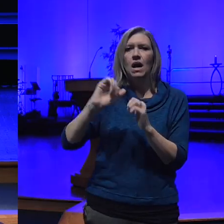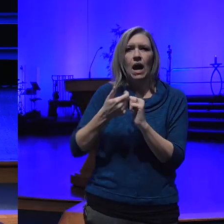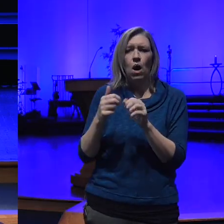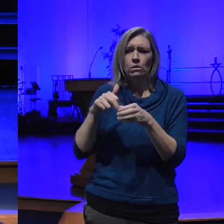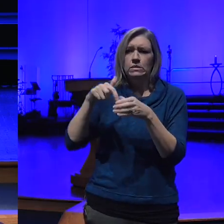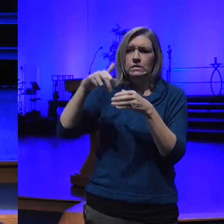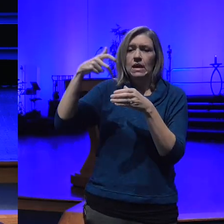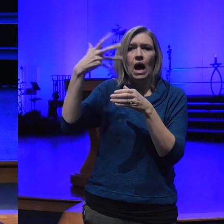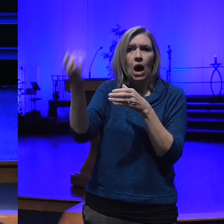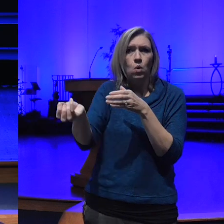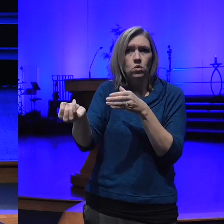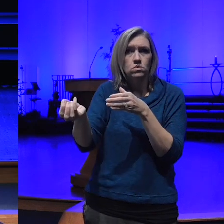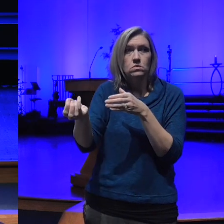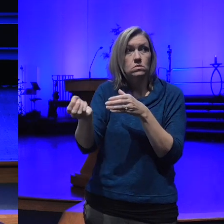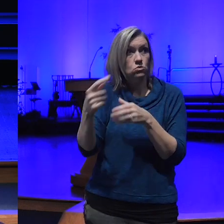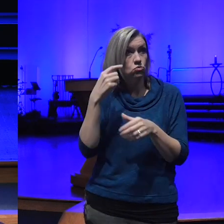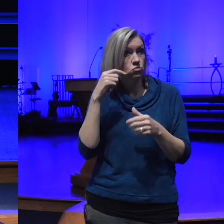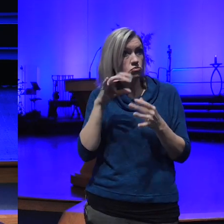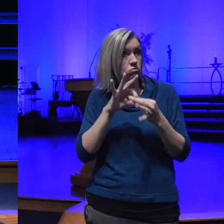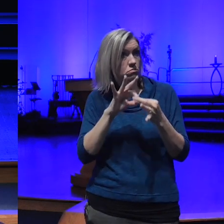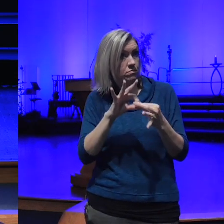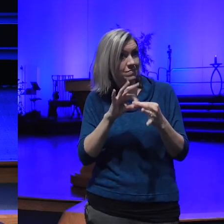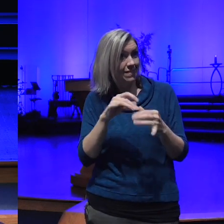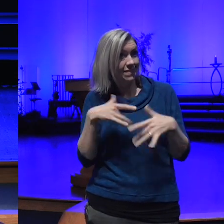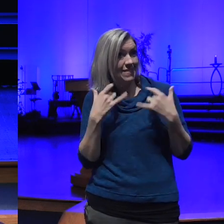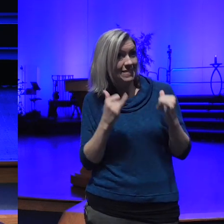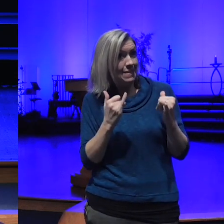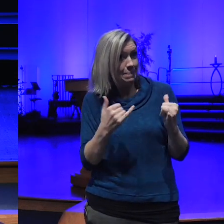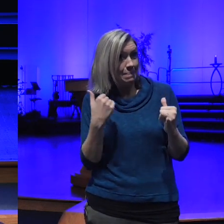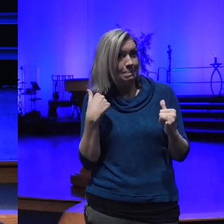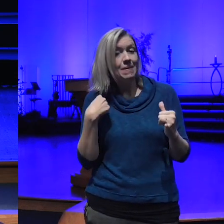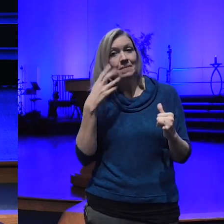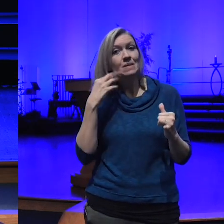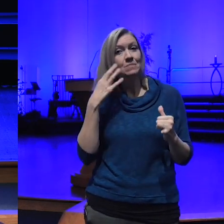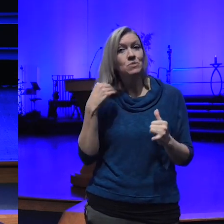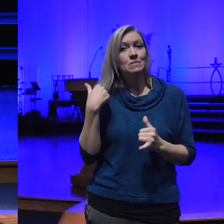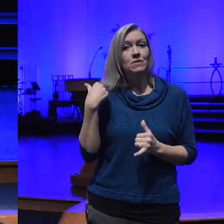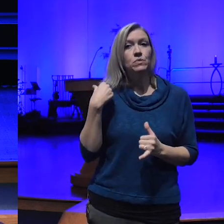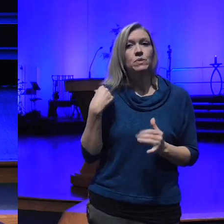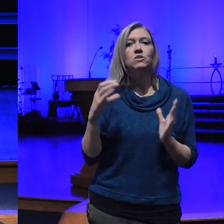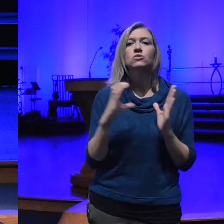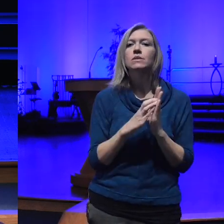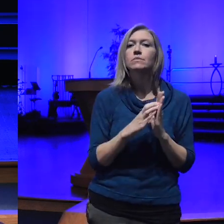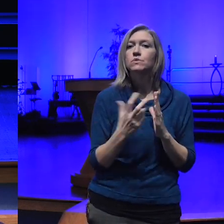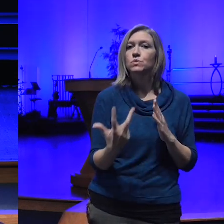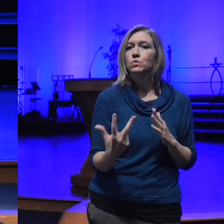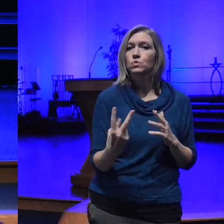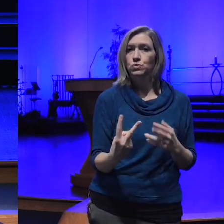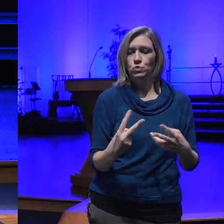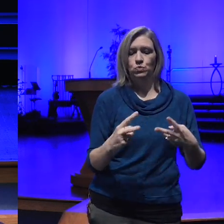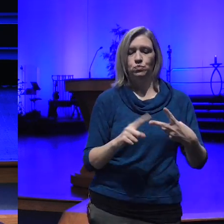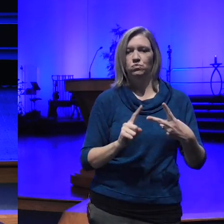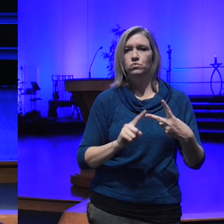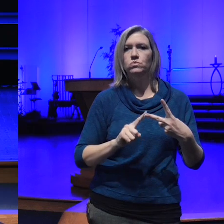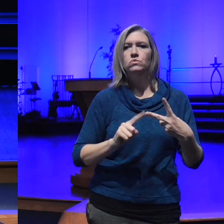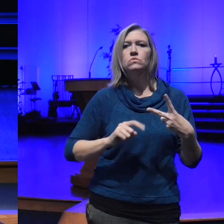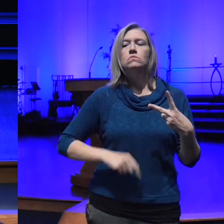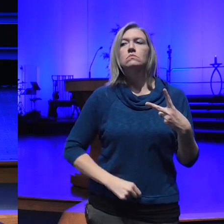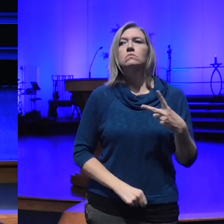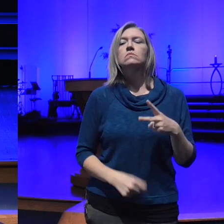relate to that I've done that before yeah chapter two I walk down the street there's a deep hole in